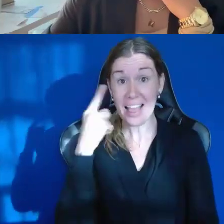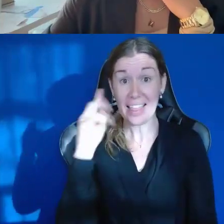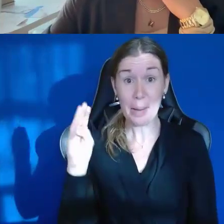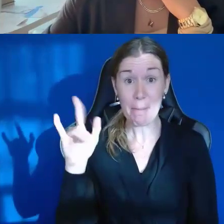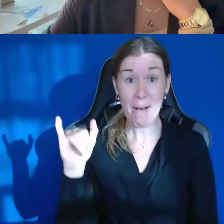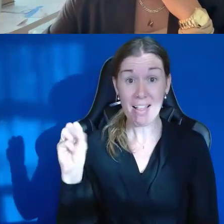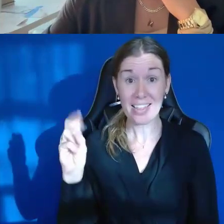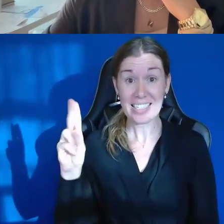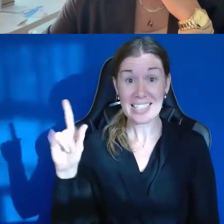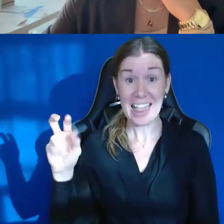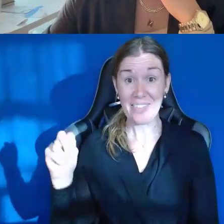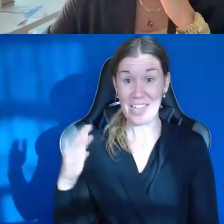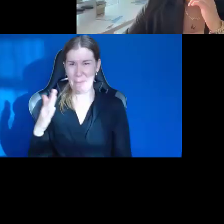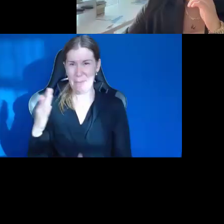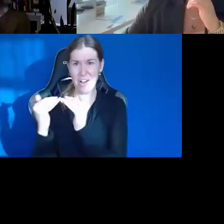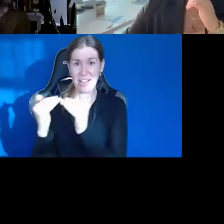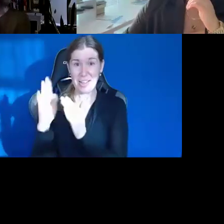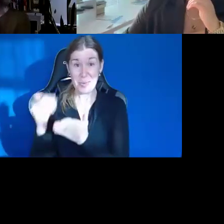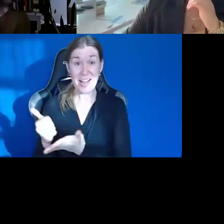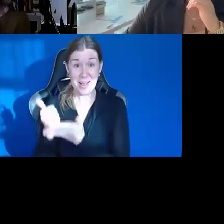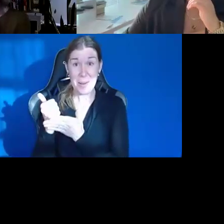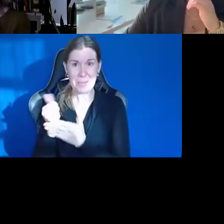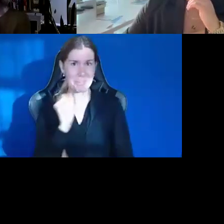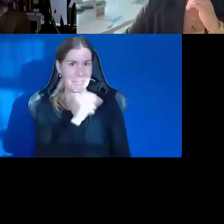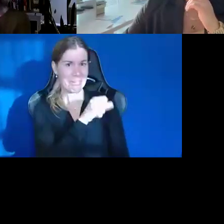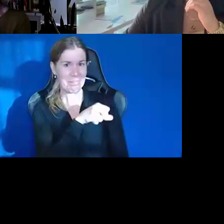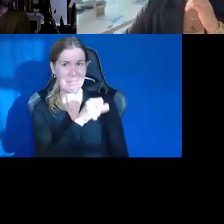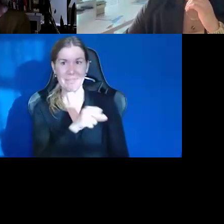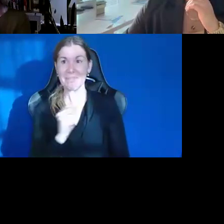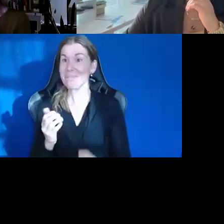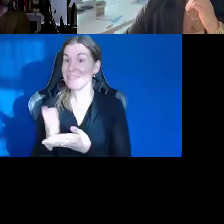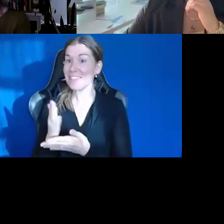my colleague, is going to help out. Yes. All right, Molly. Welcome.